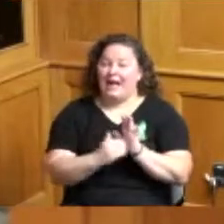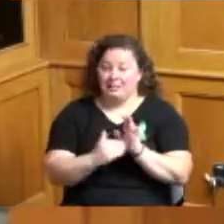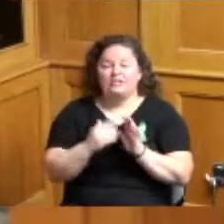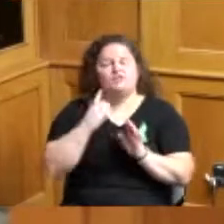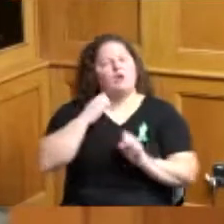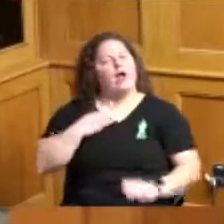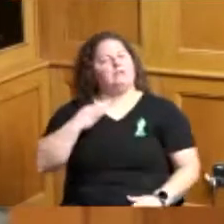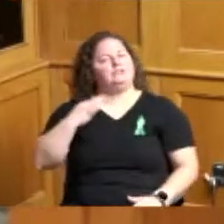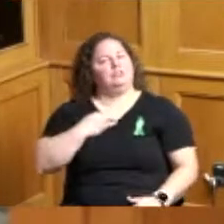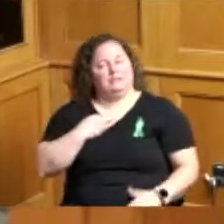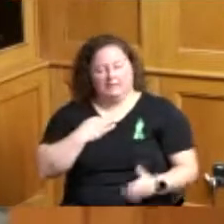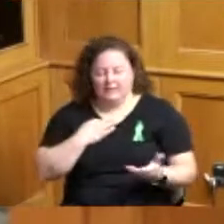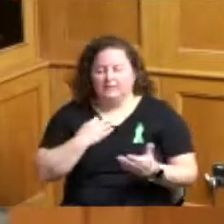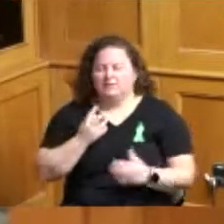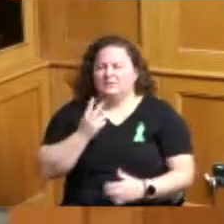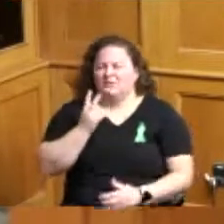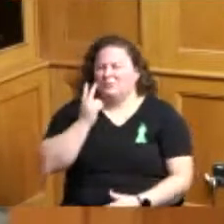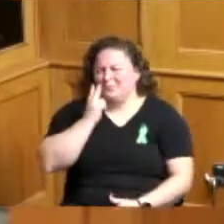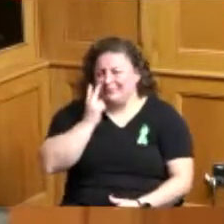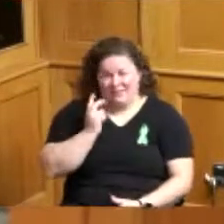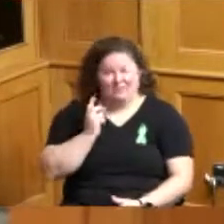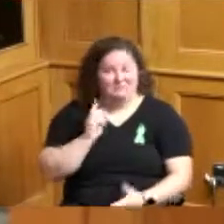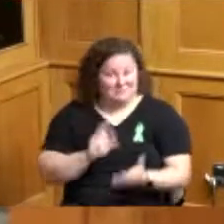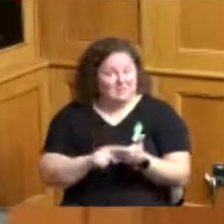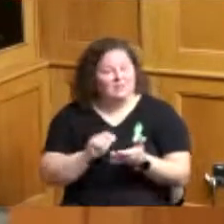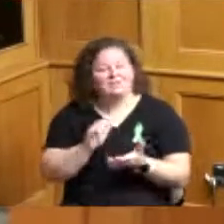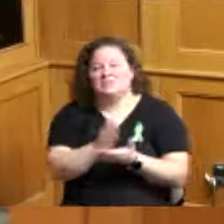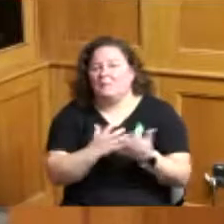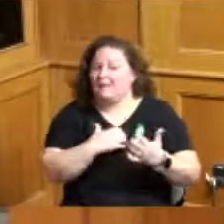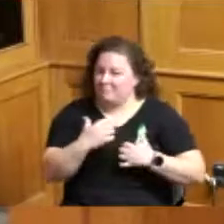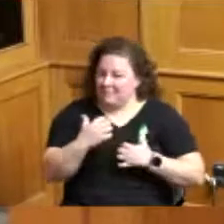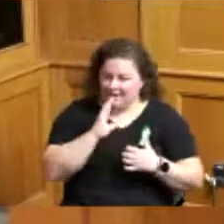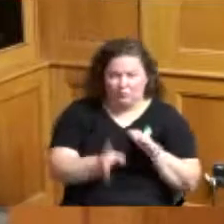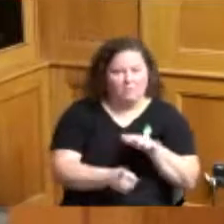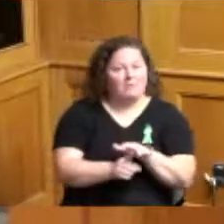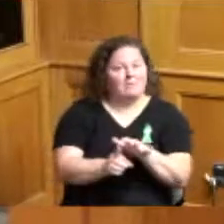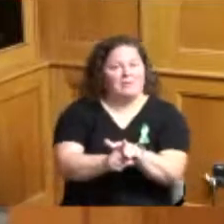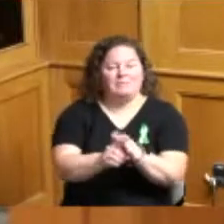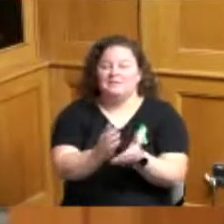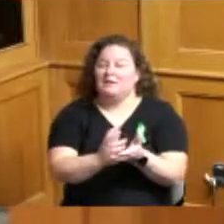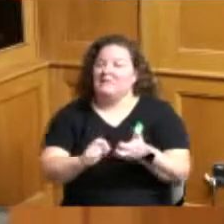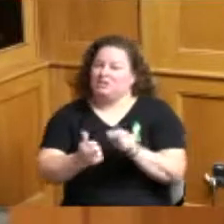that might generate some complaints and some just some issues related to that because folks will be